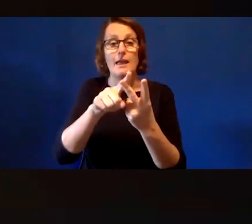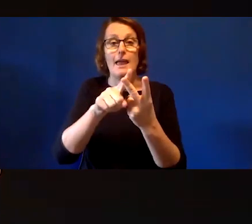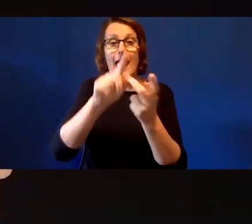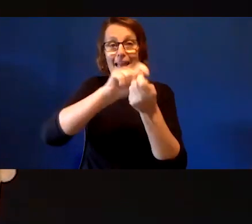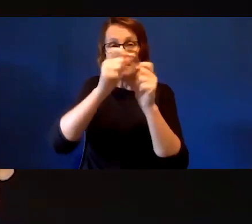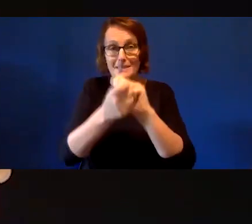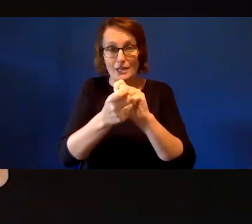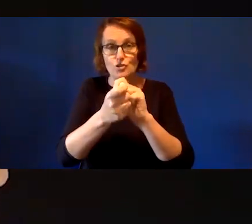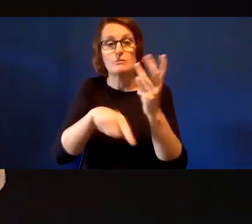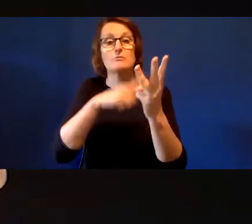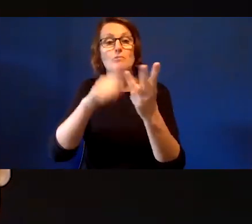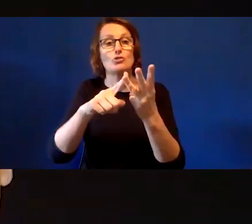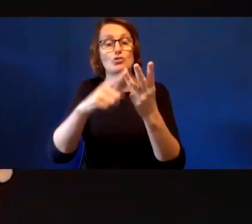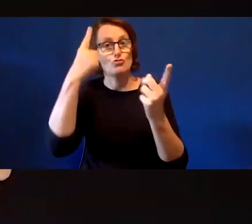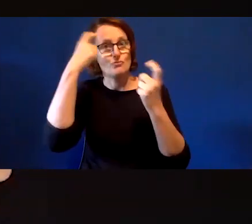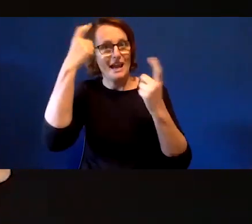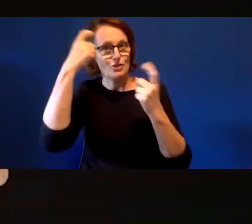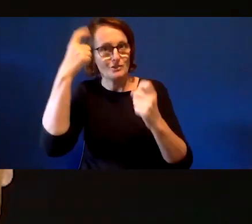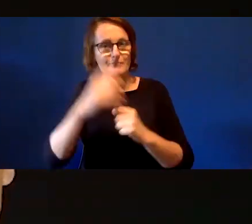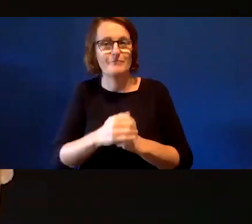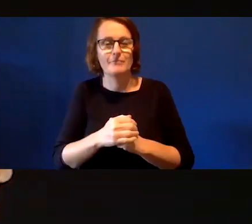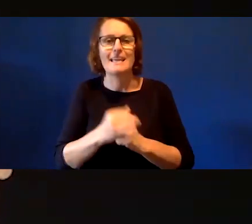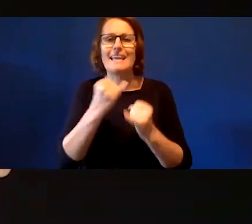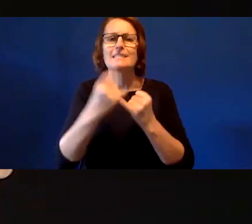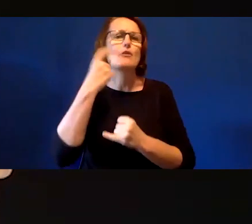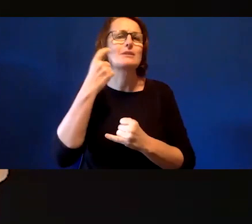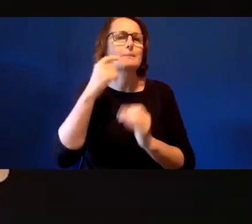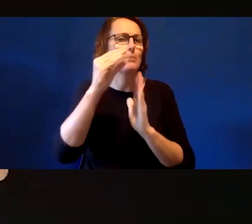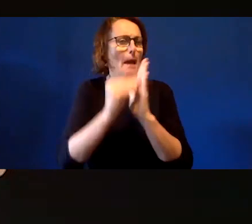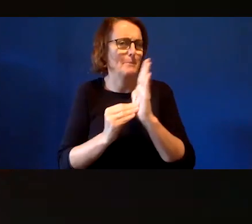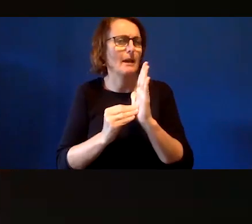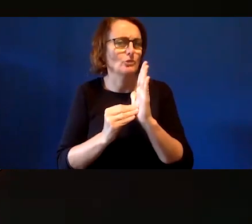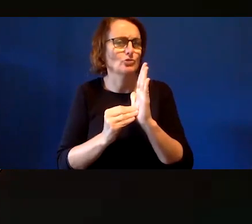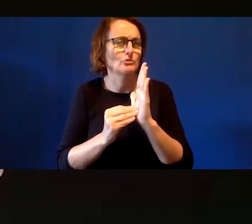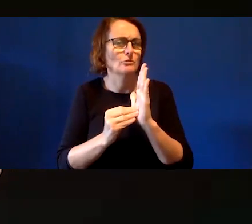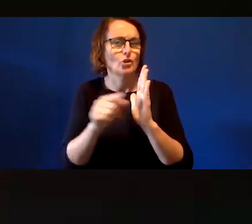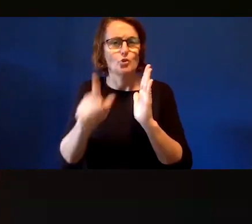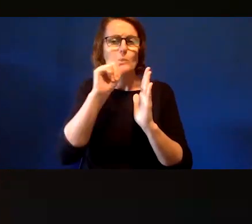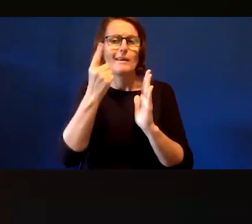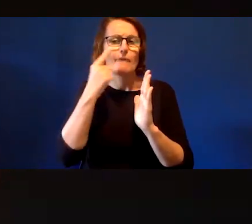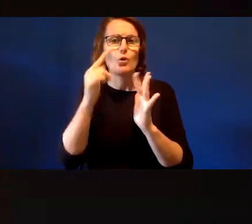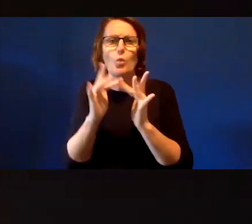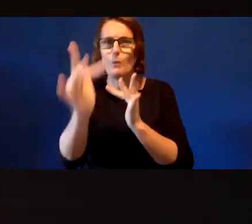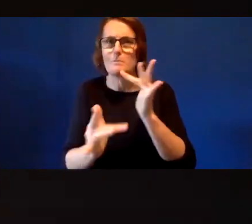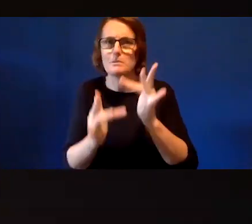We also introduced a simplified application process and you can access the information on our website. So, once